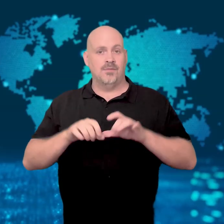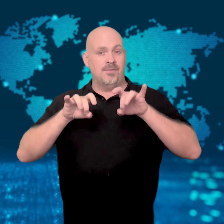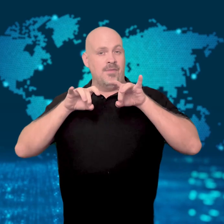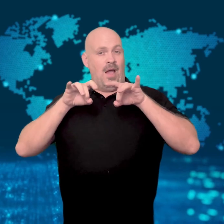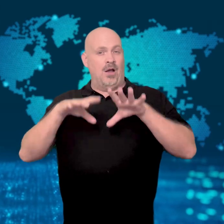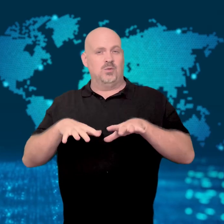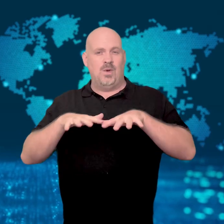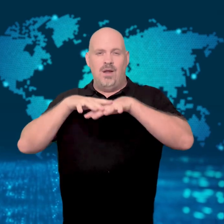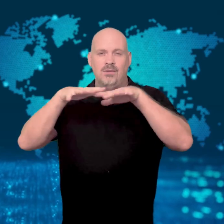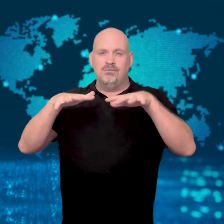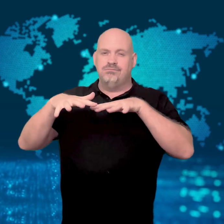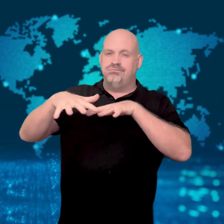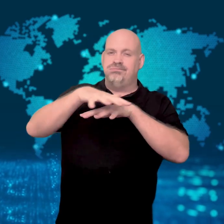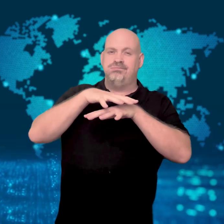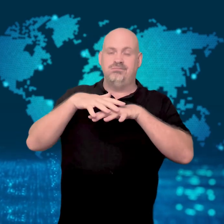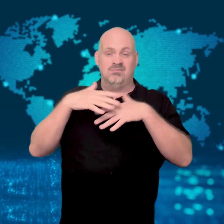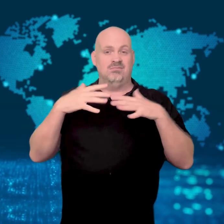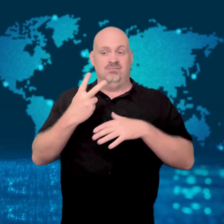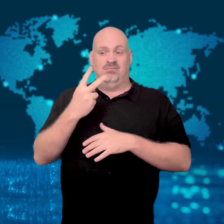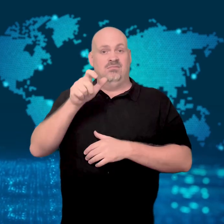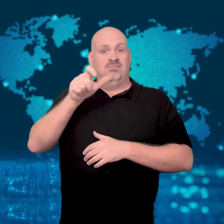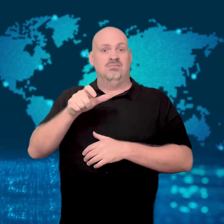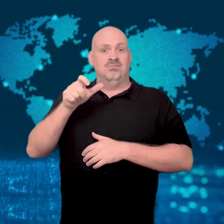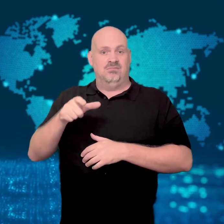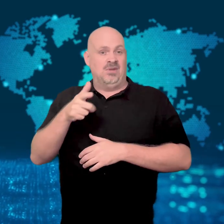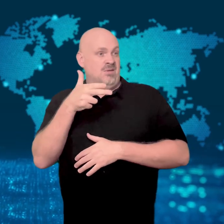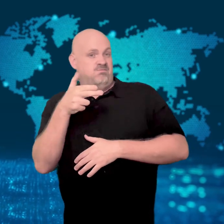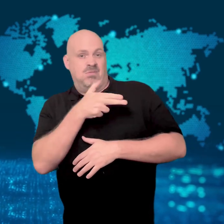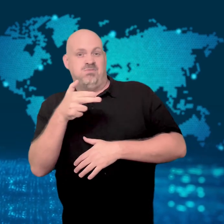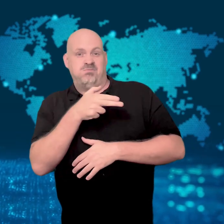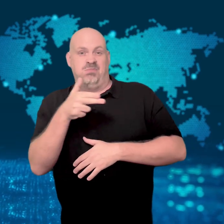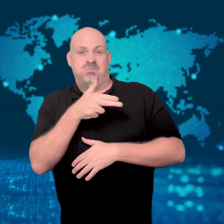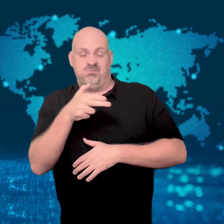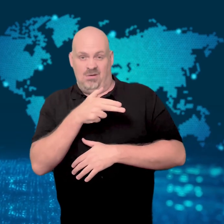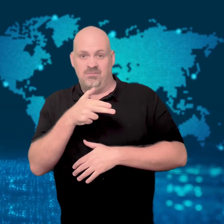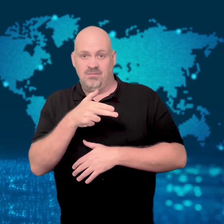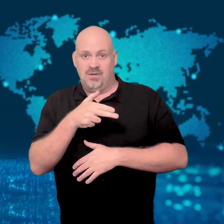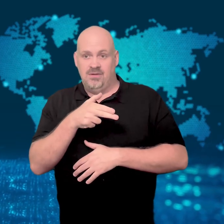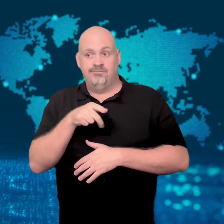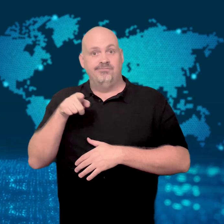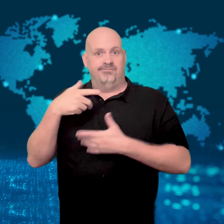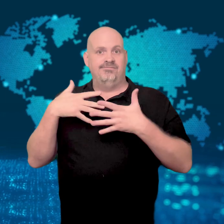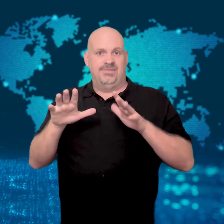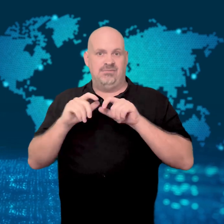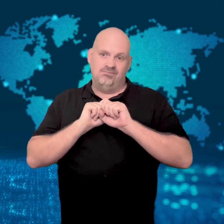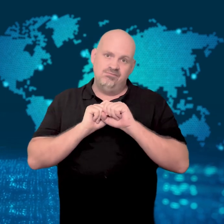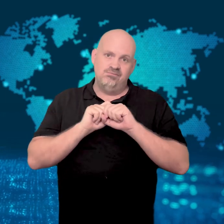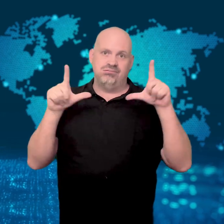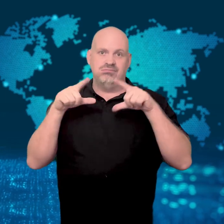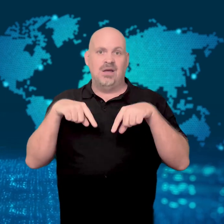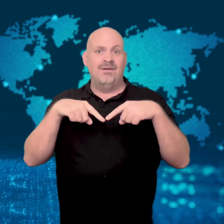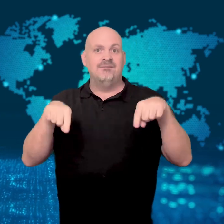[GAVIN]: A couple responsible for a shooting in rural Australia posted